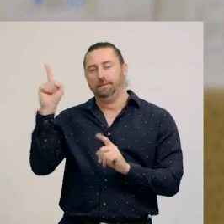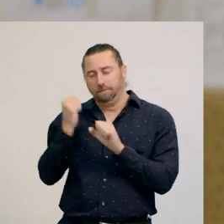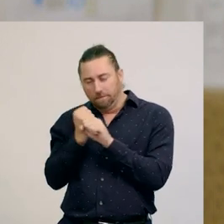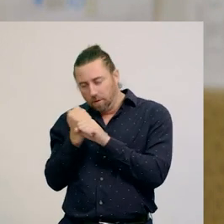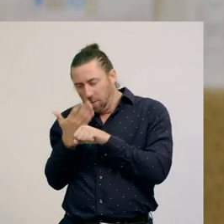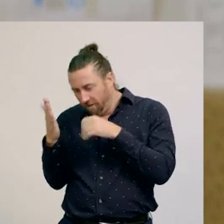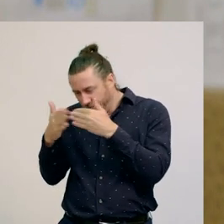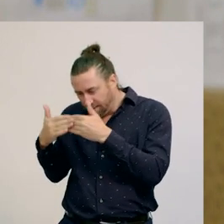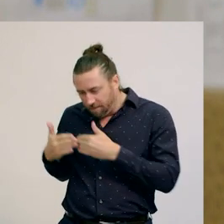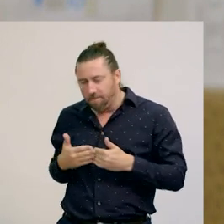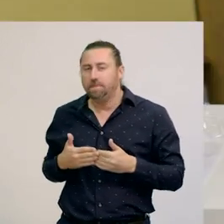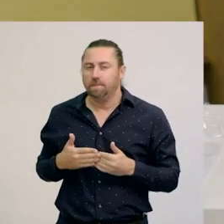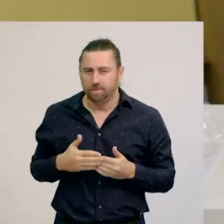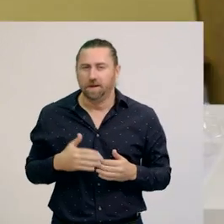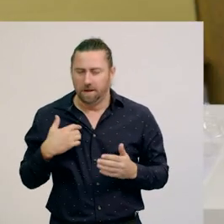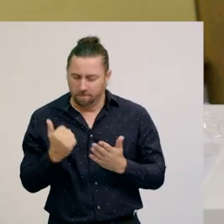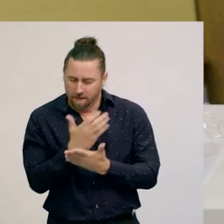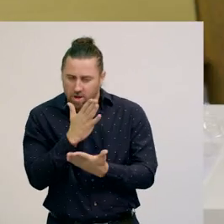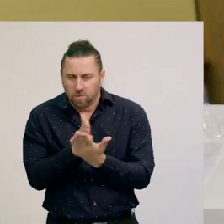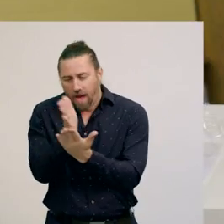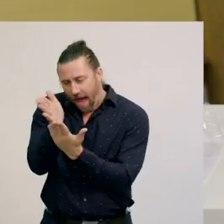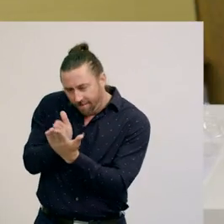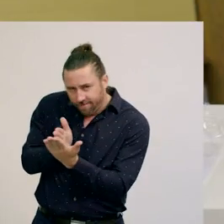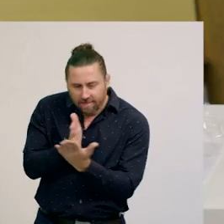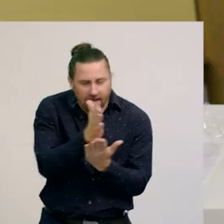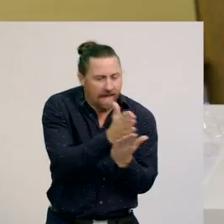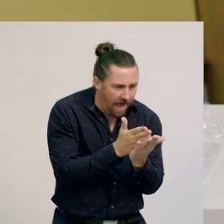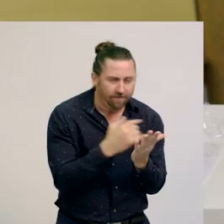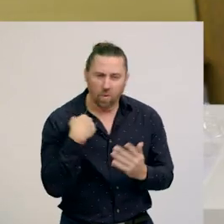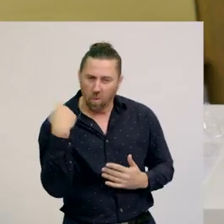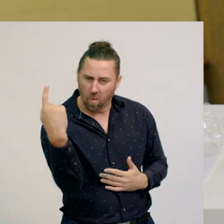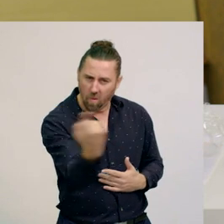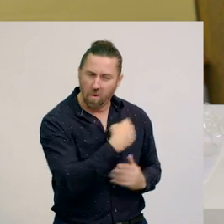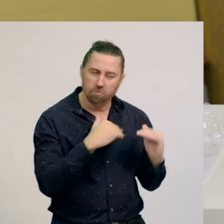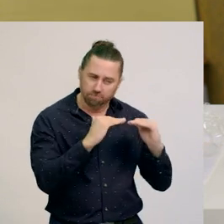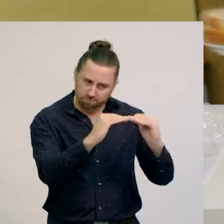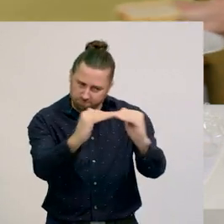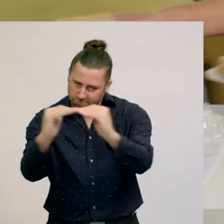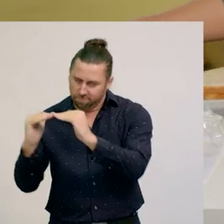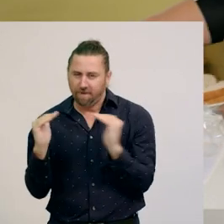so that each piece is one half and everyone has a fair share.